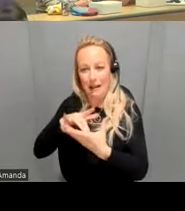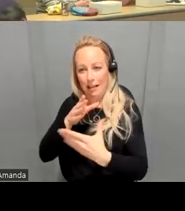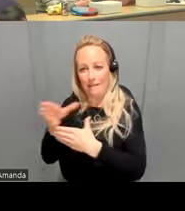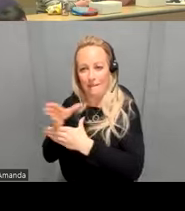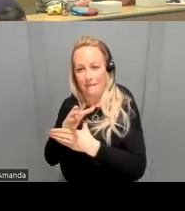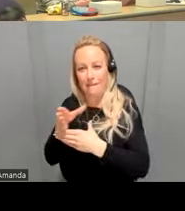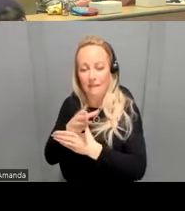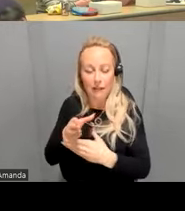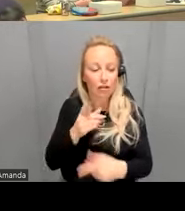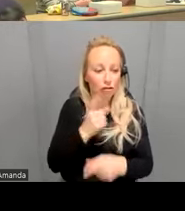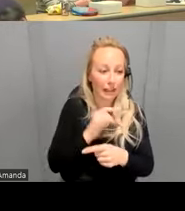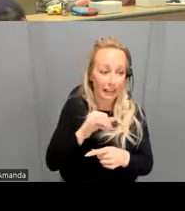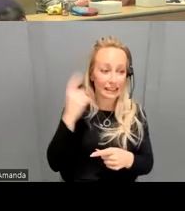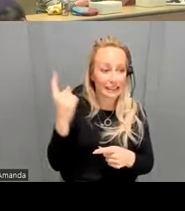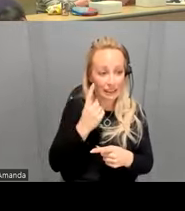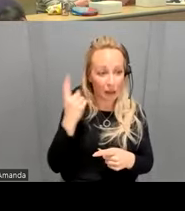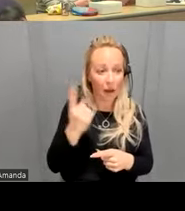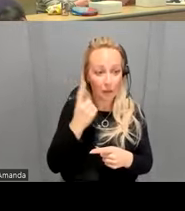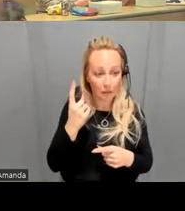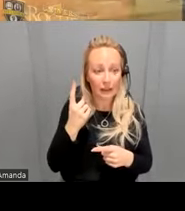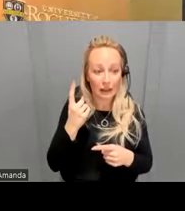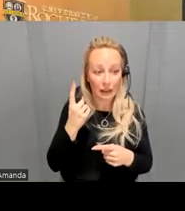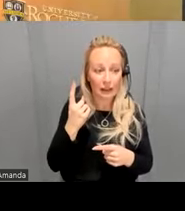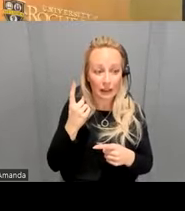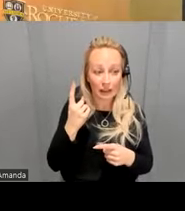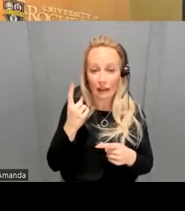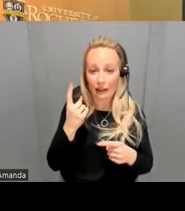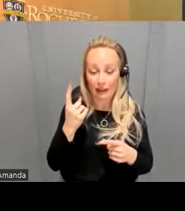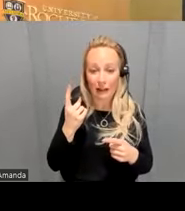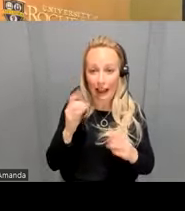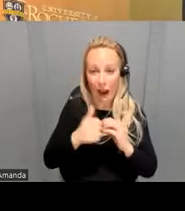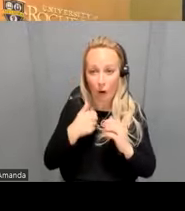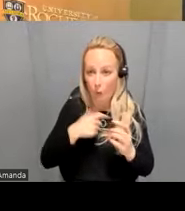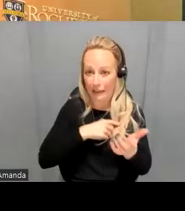been maybe both a strength and and a weakness just trying to figure out like how are we defining this